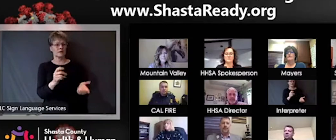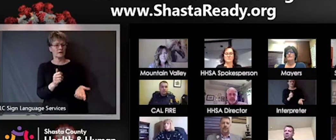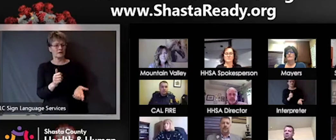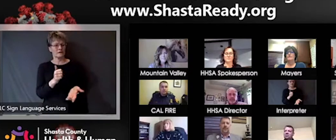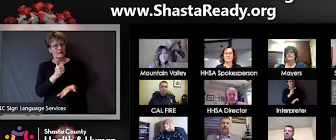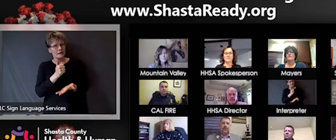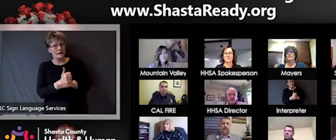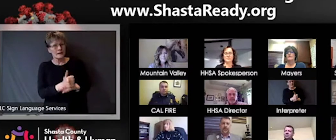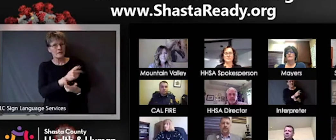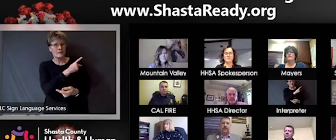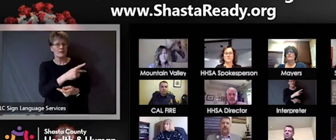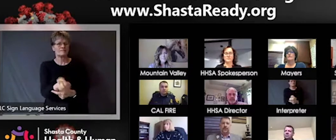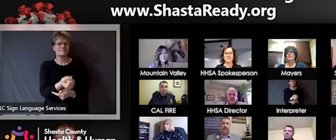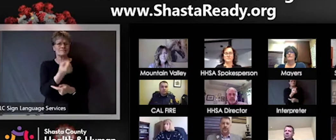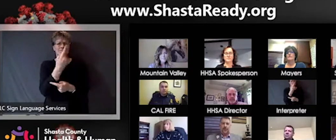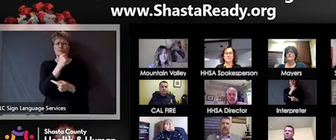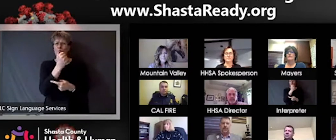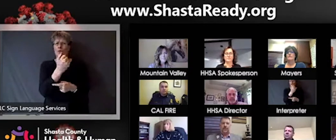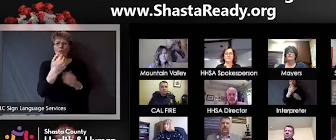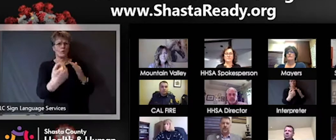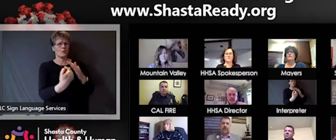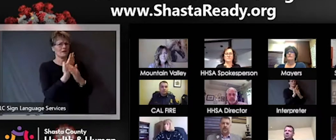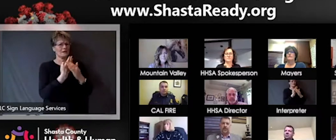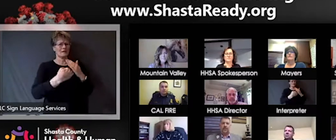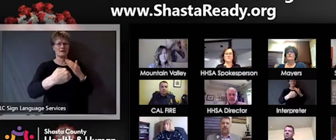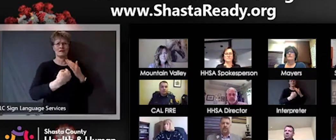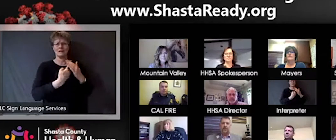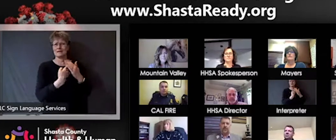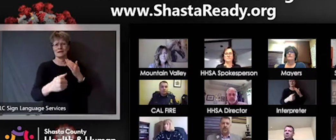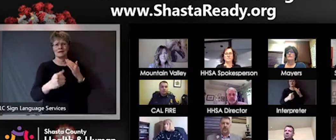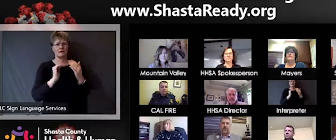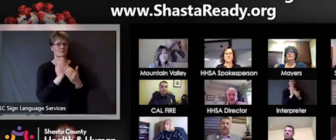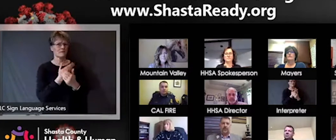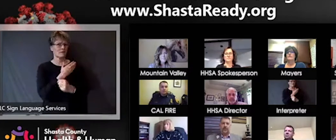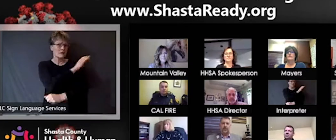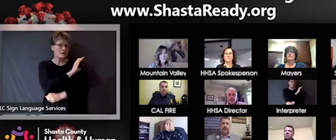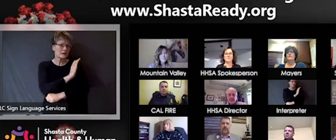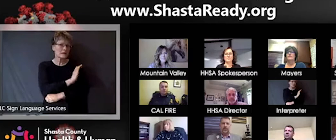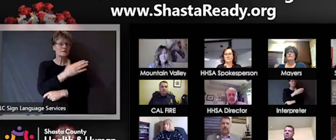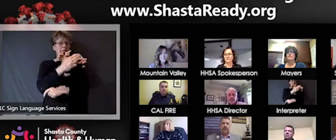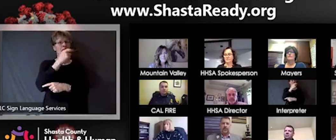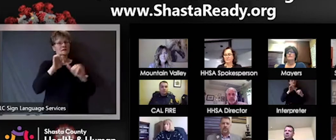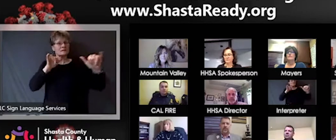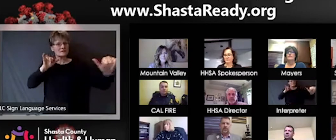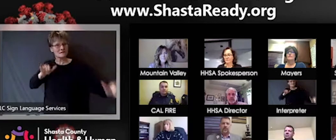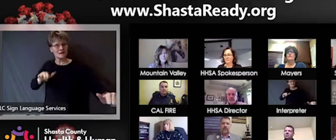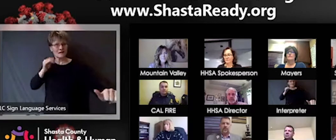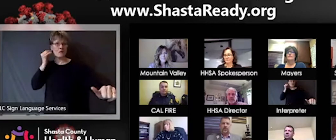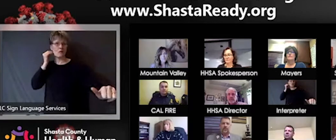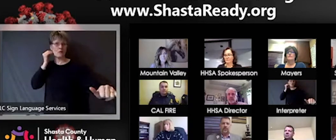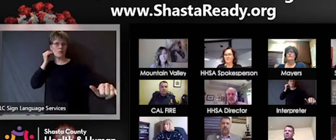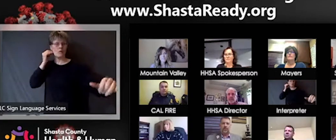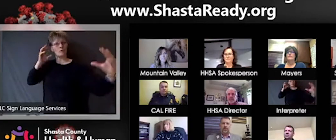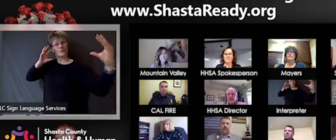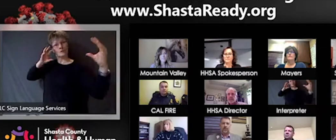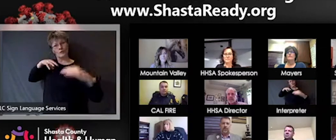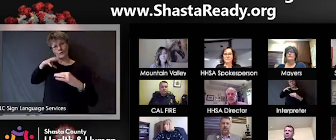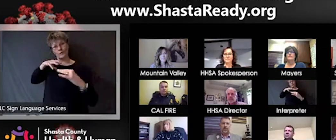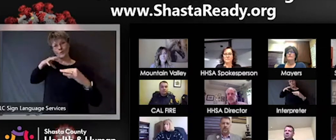to have foot traffic in and out of our clinics. So, it's hard for patients to understand that we don't want them in the clinic, but we're making headway